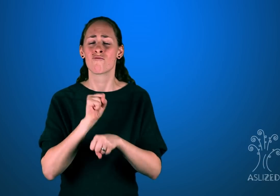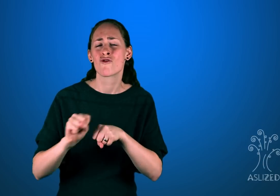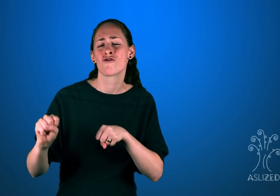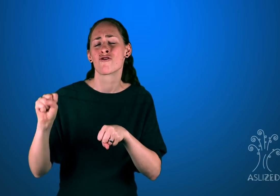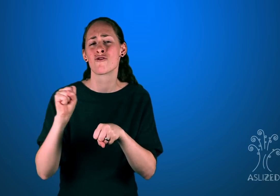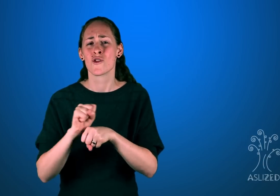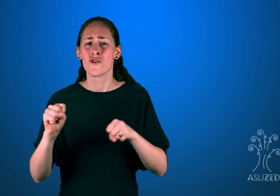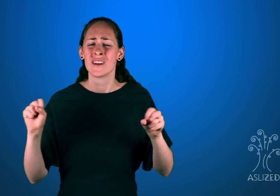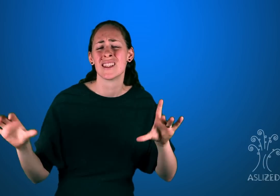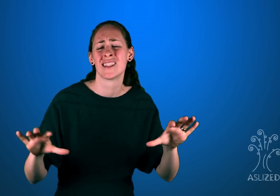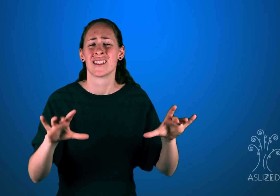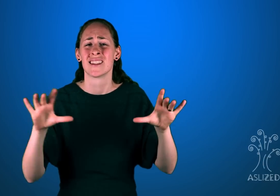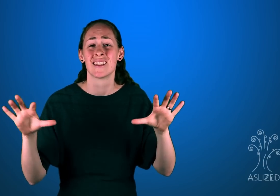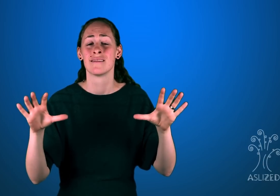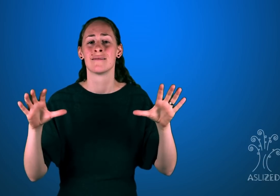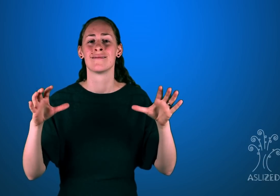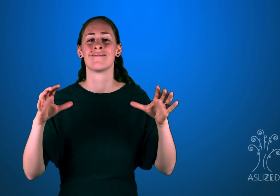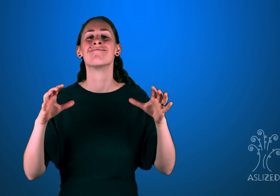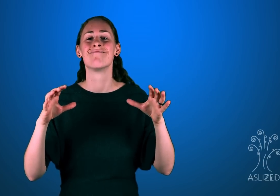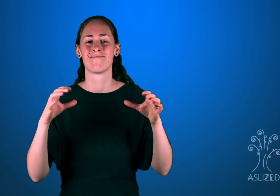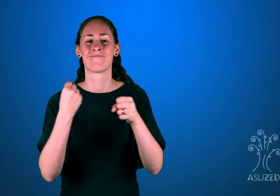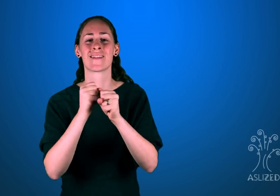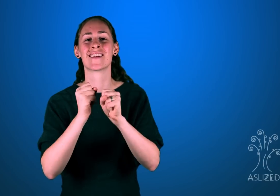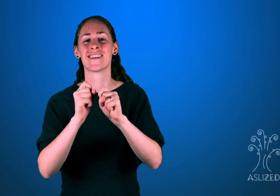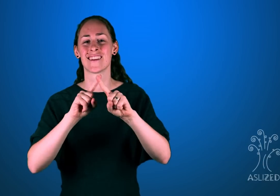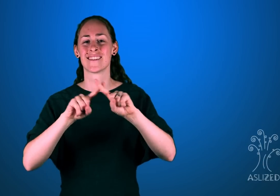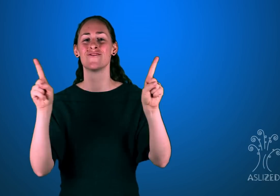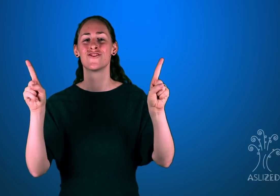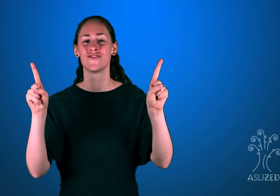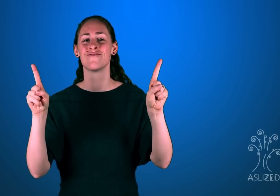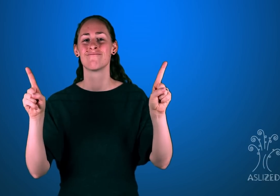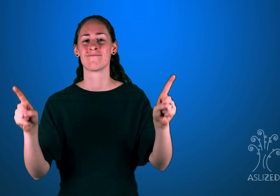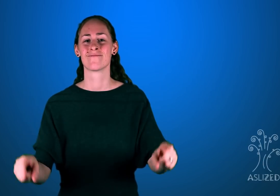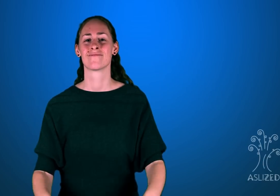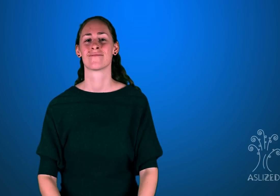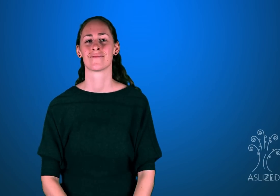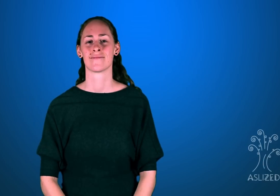We must work tirelessly to make a difference.